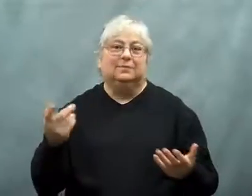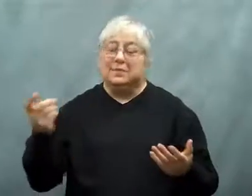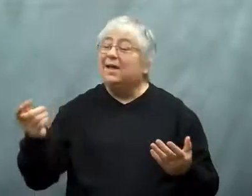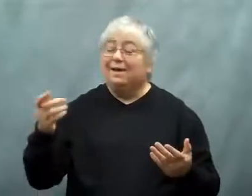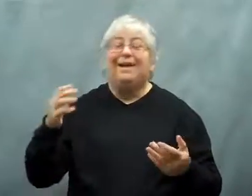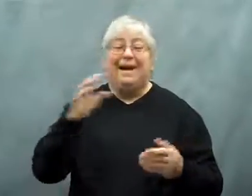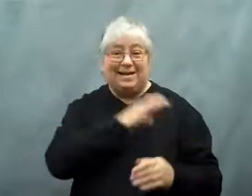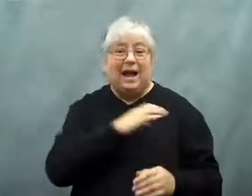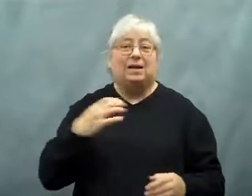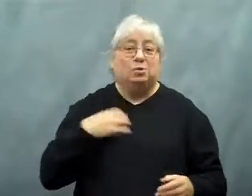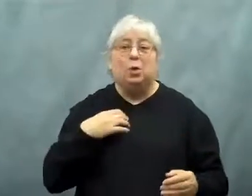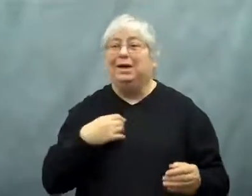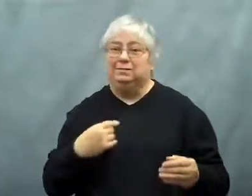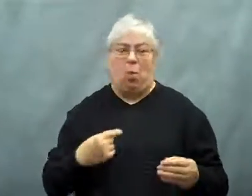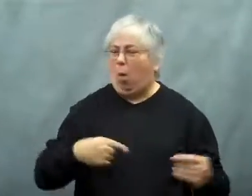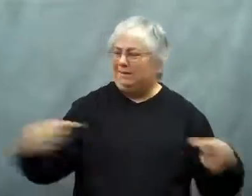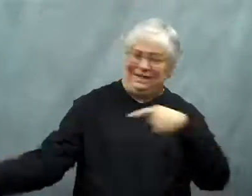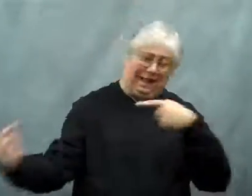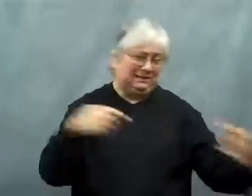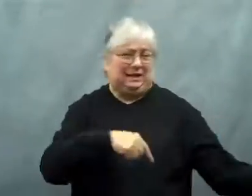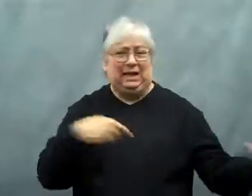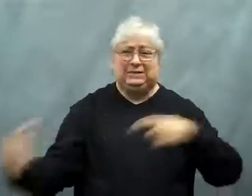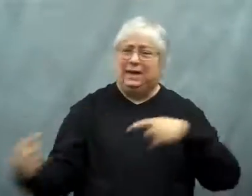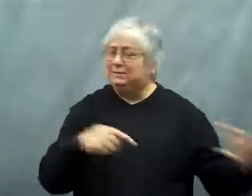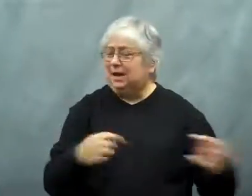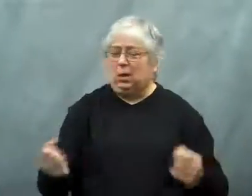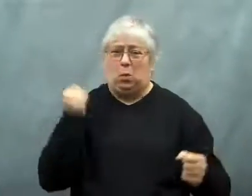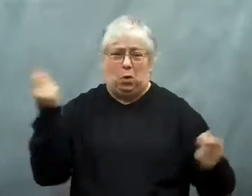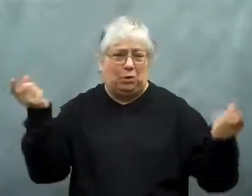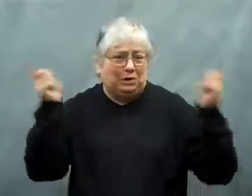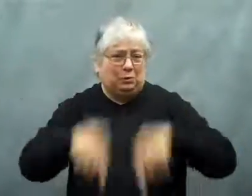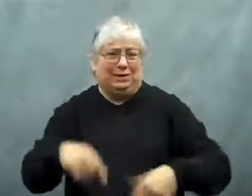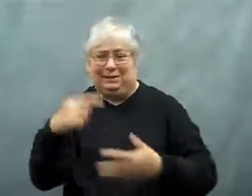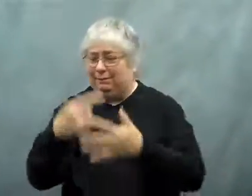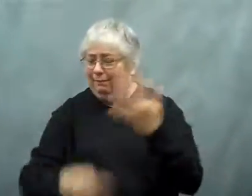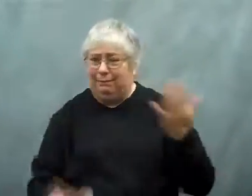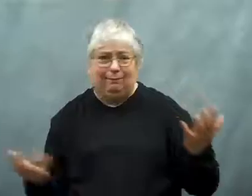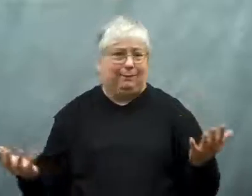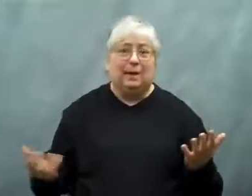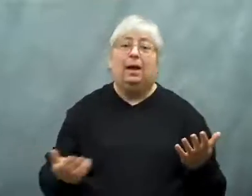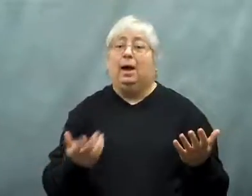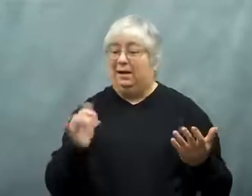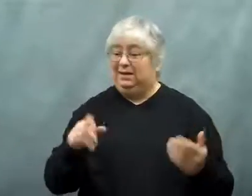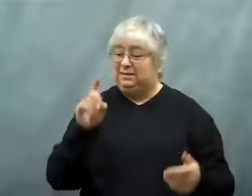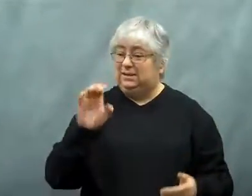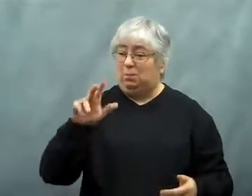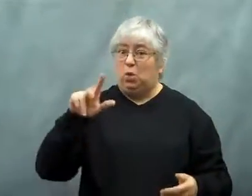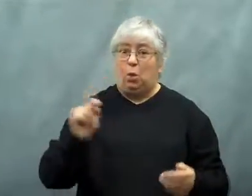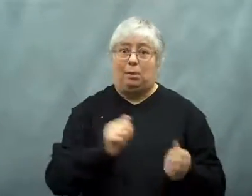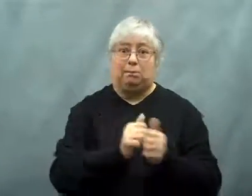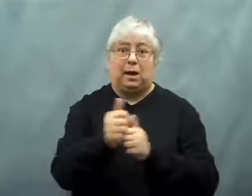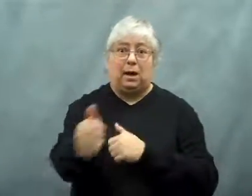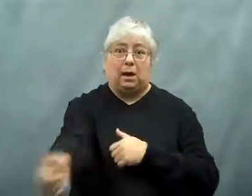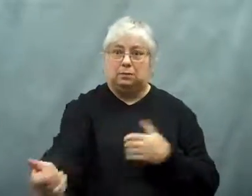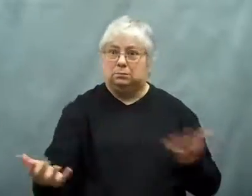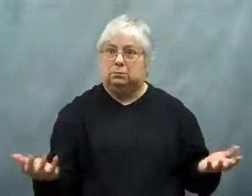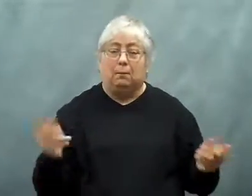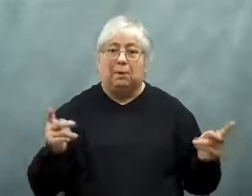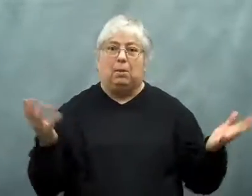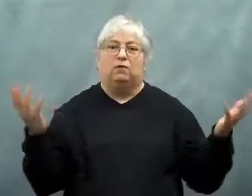Congress simply could not agree on a deal.